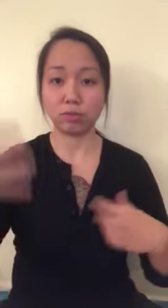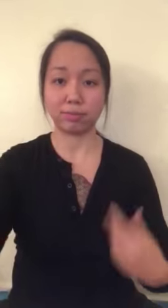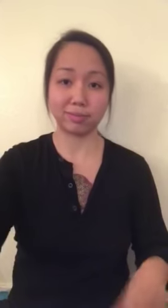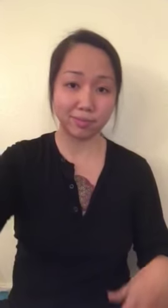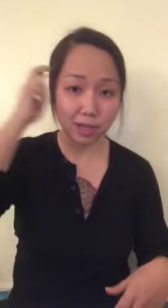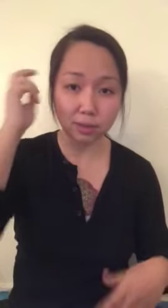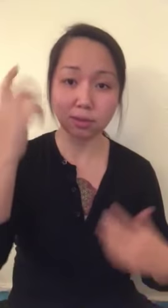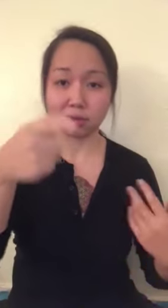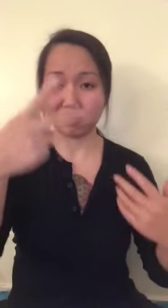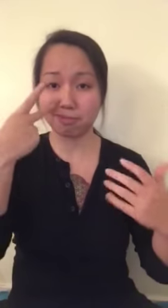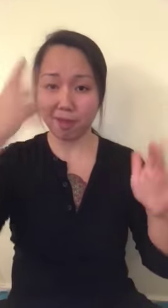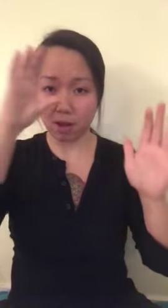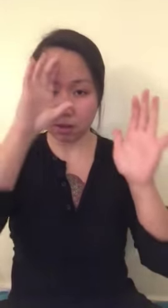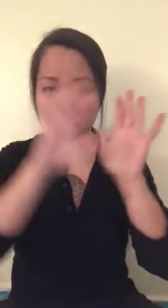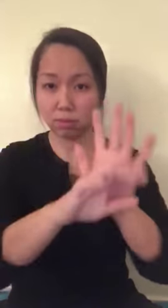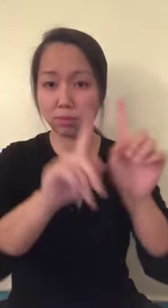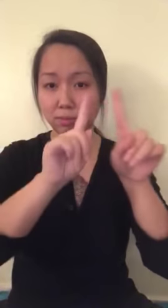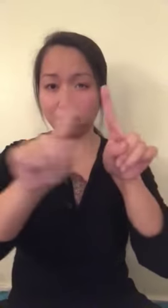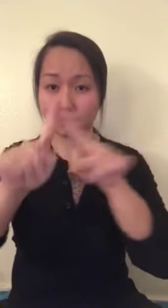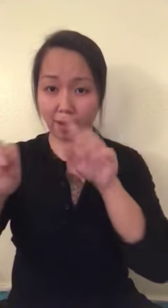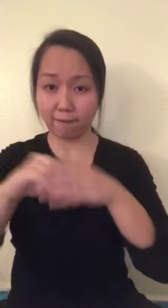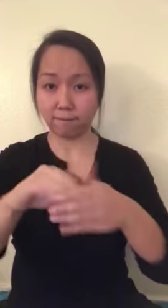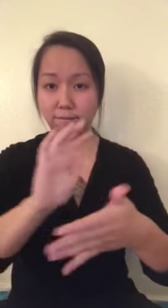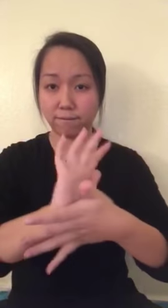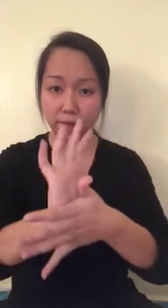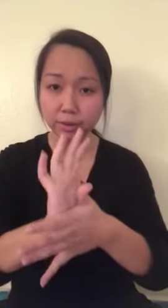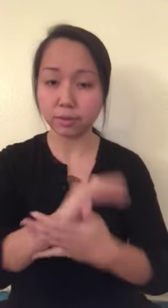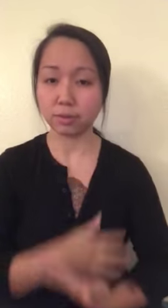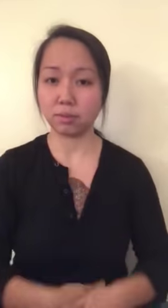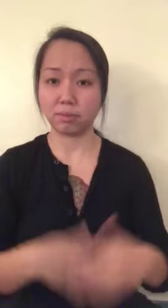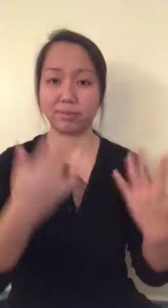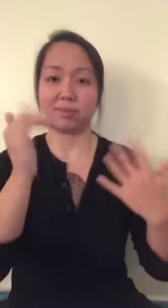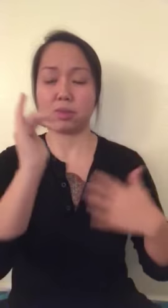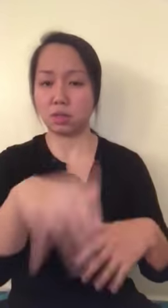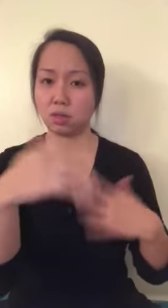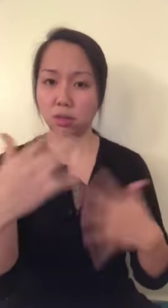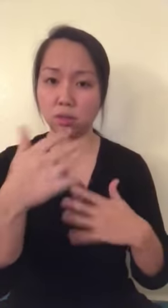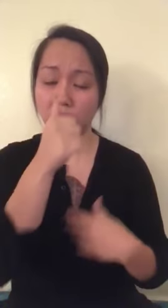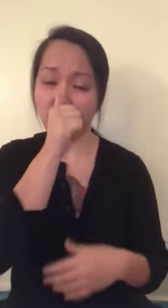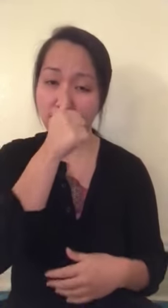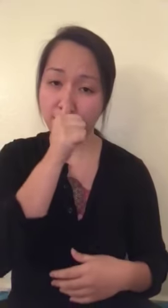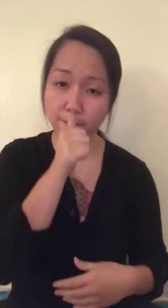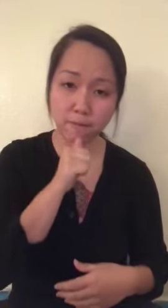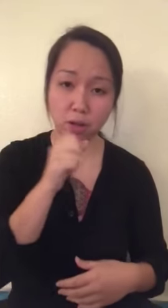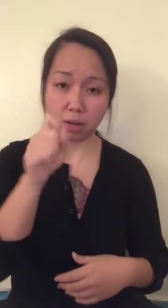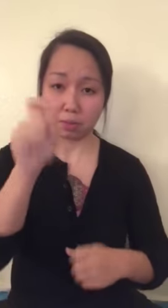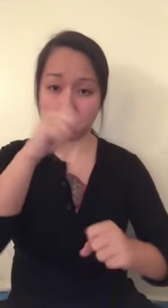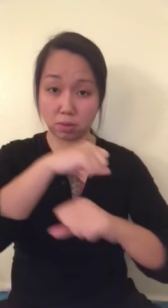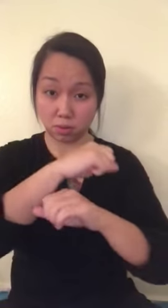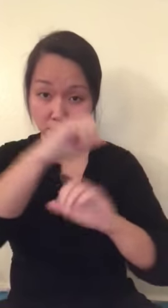Cochlear implants on us... As you can see these different pictures of Deaf children in the video... How we keep suffering...